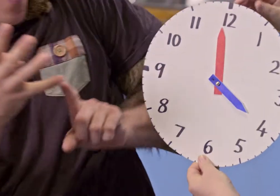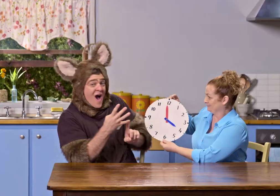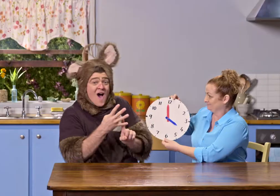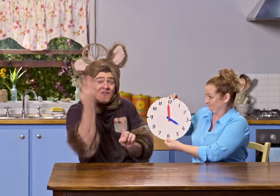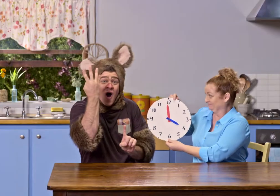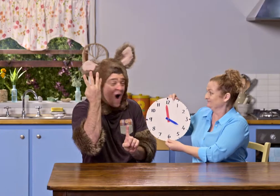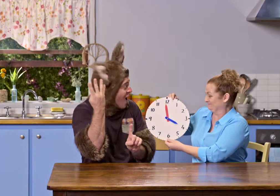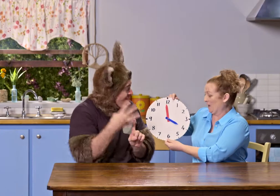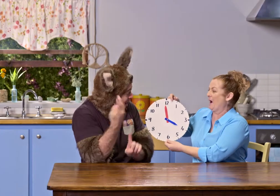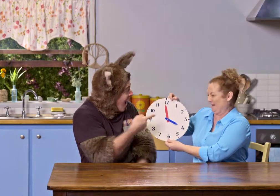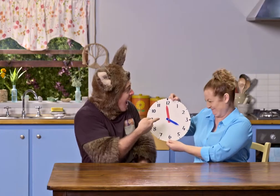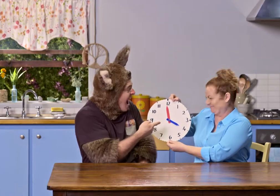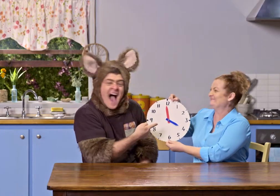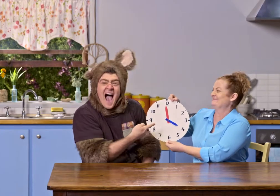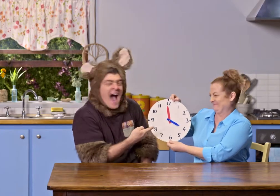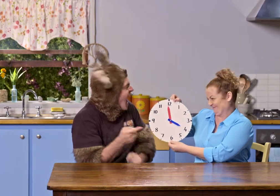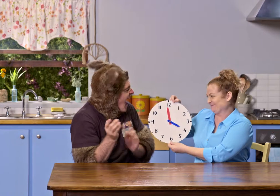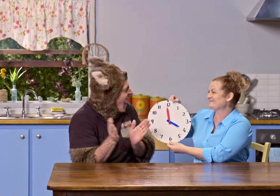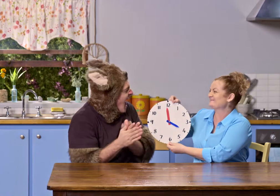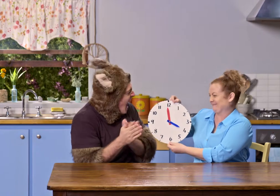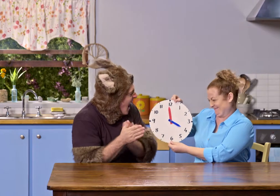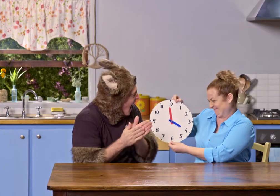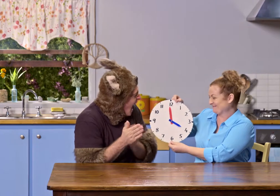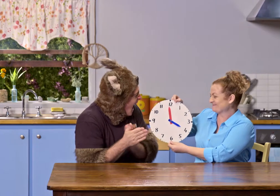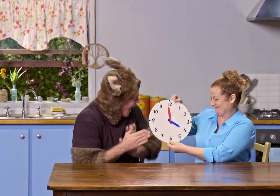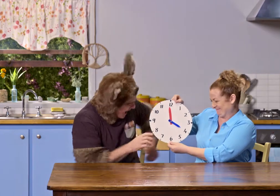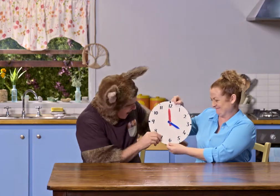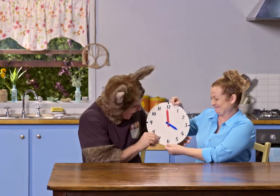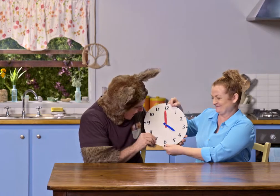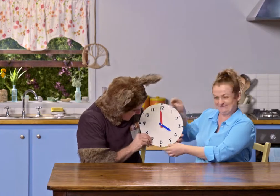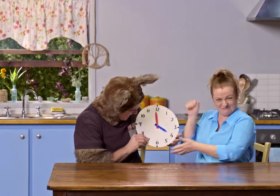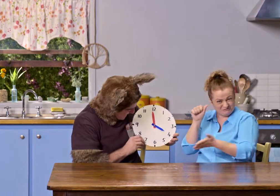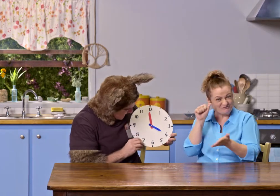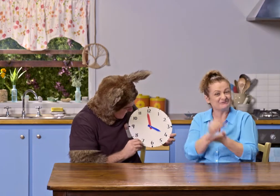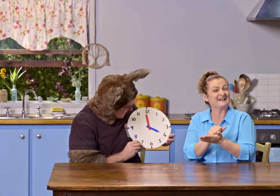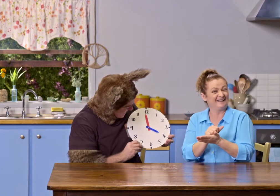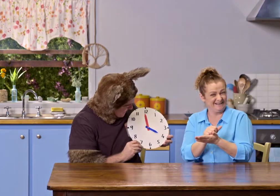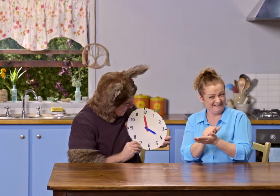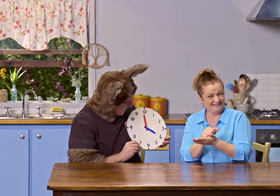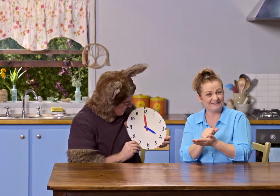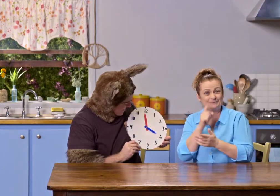Sally, it's 4 o'clock! Yes! Great. That's right.